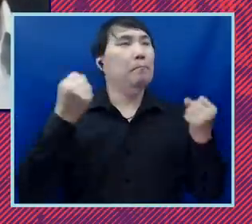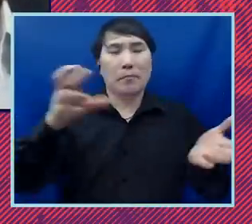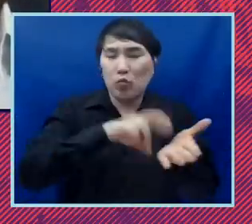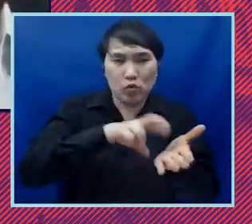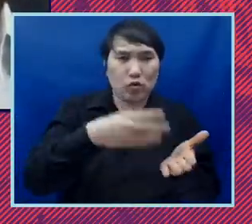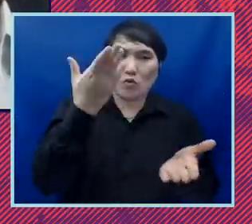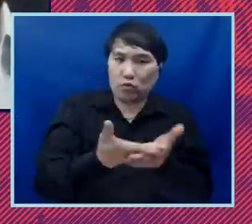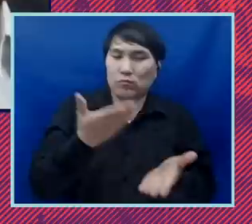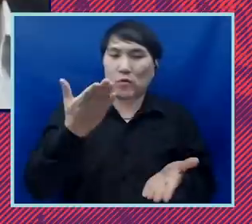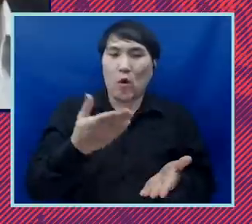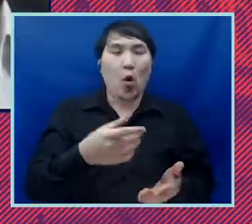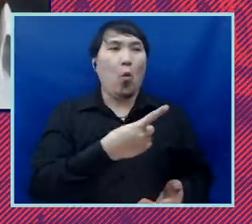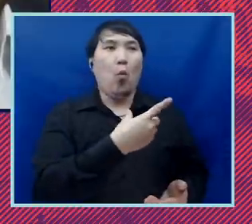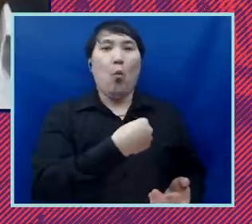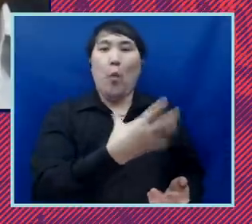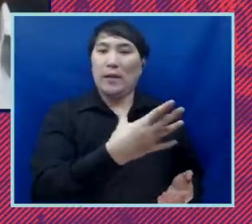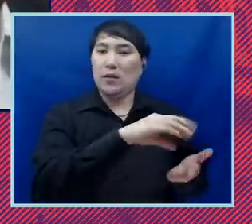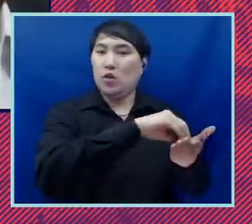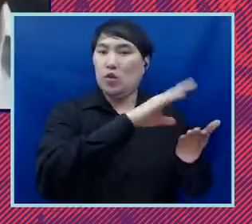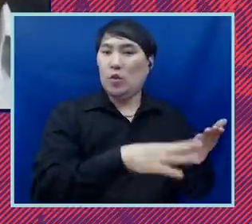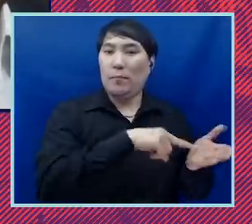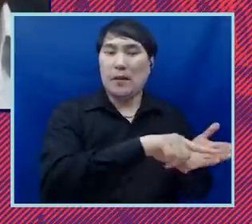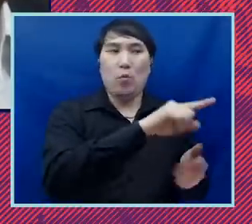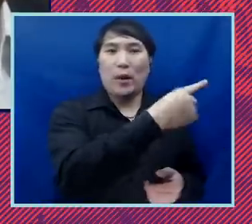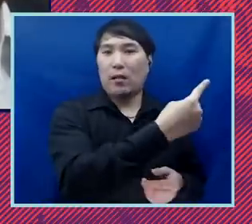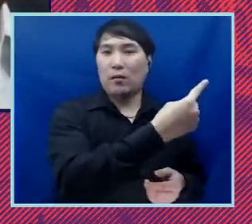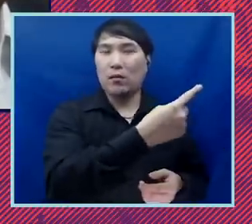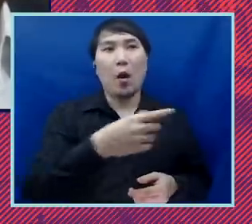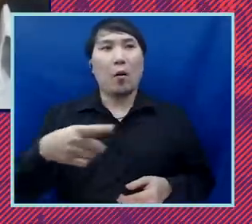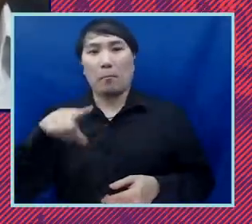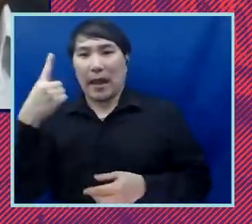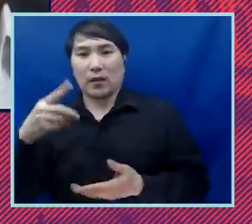a white student pays one dollar a black student pays a dollar fifty four years after graduation